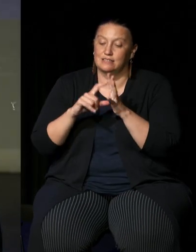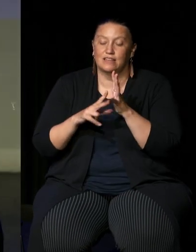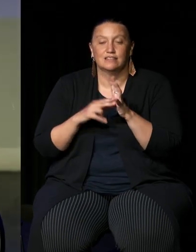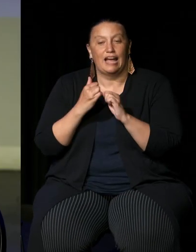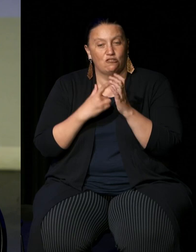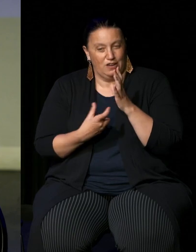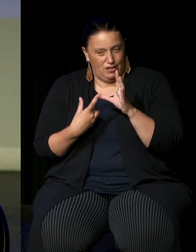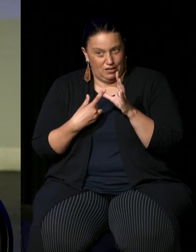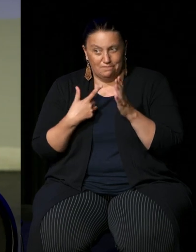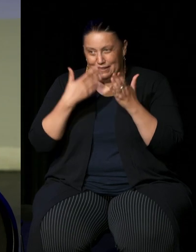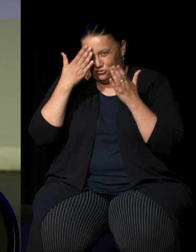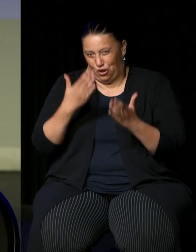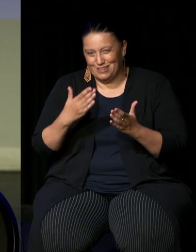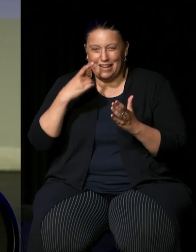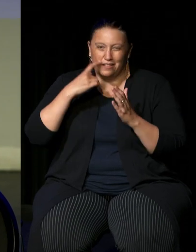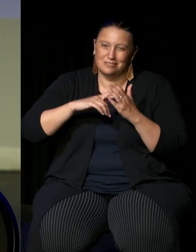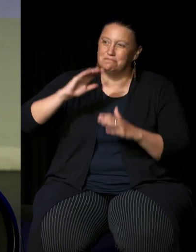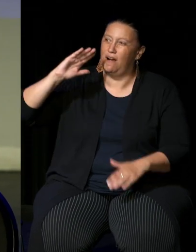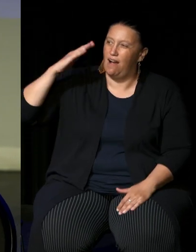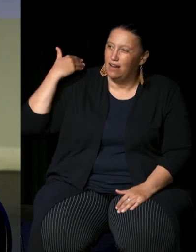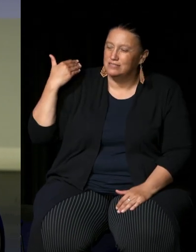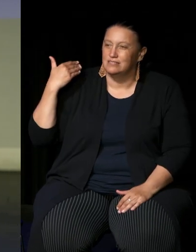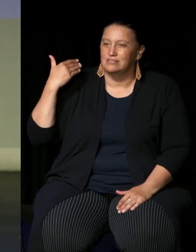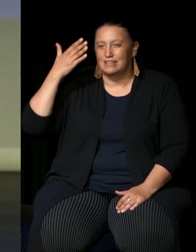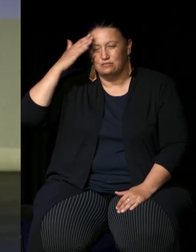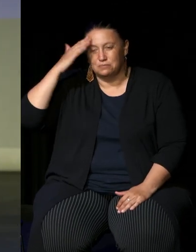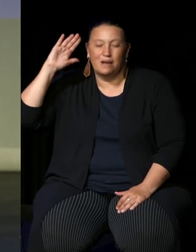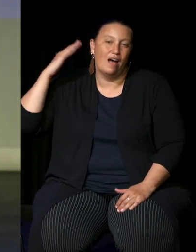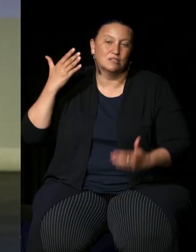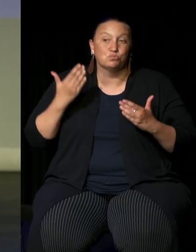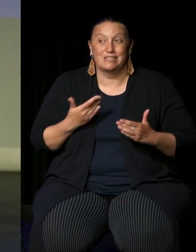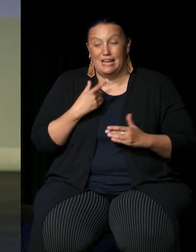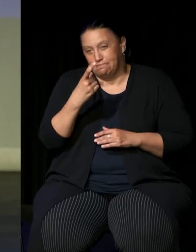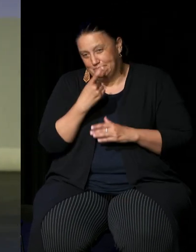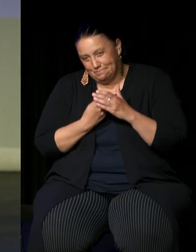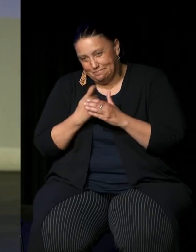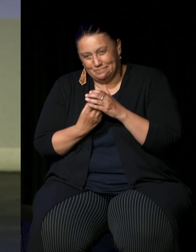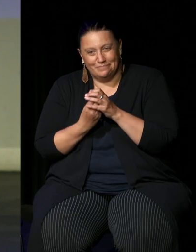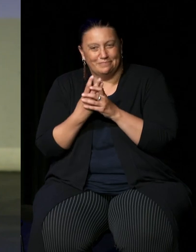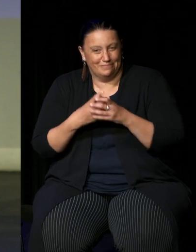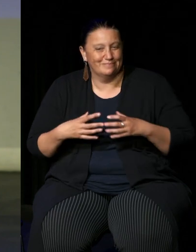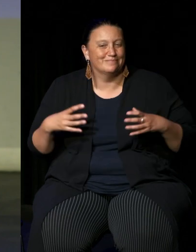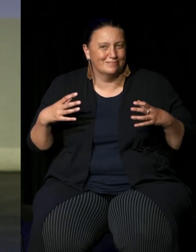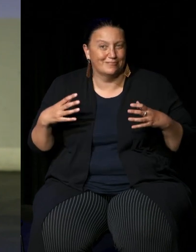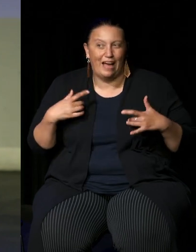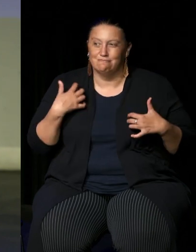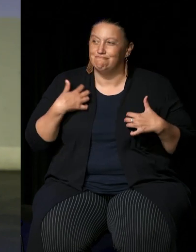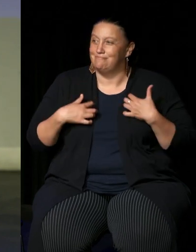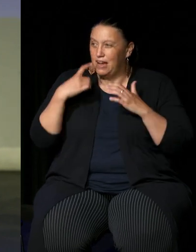acknowledge all this past present and emerging and can I extend that acknowledgment to any Aboriginal